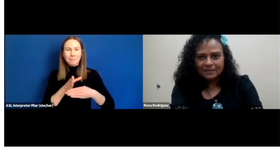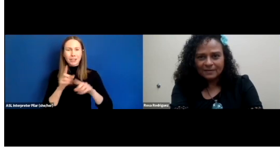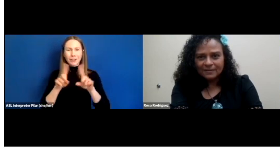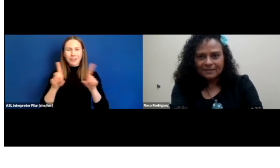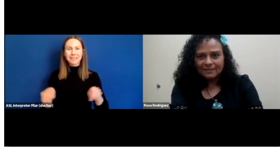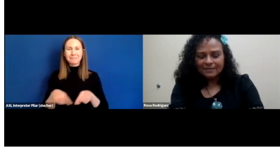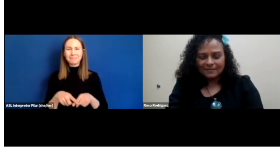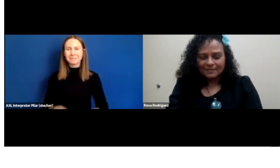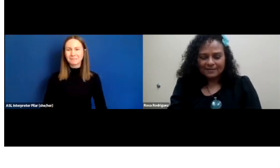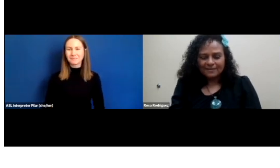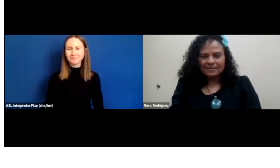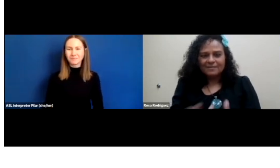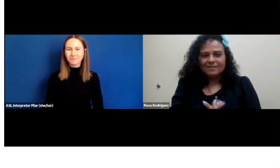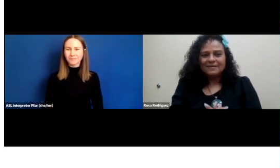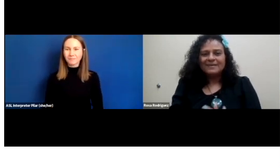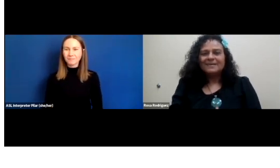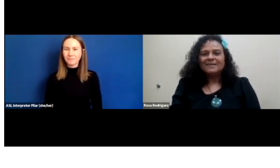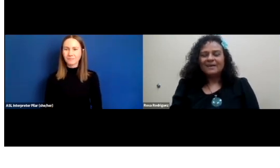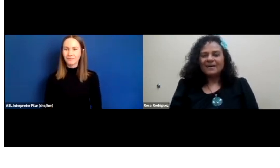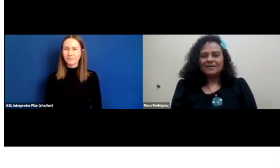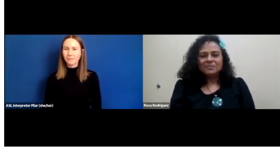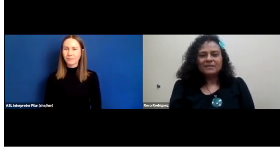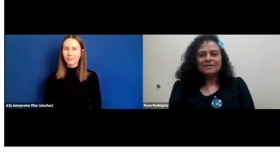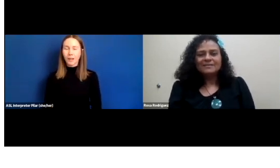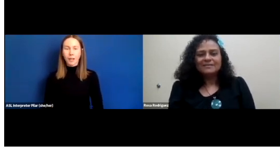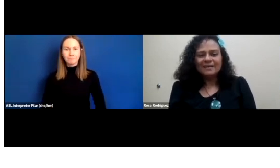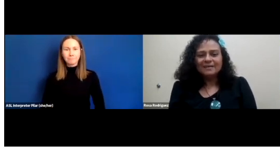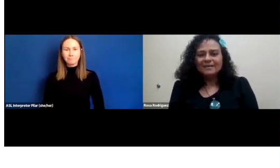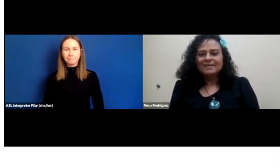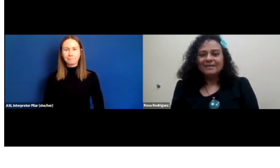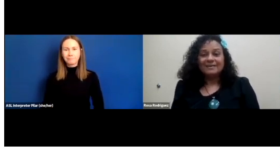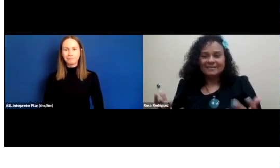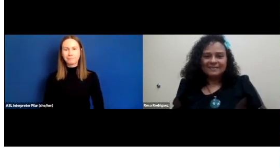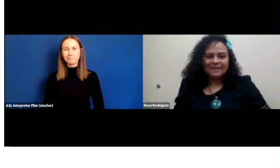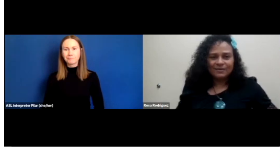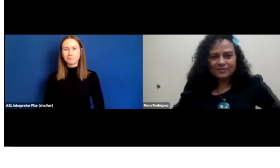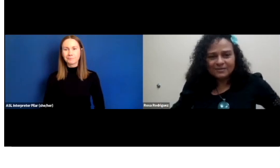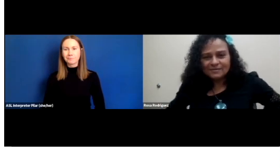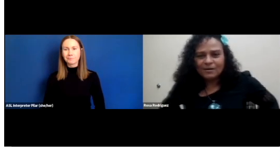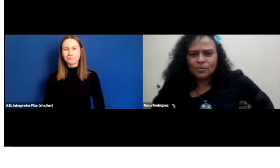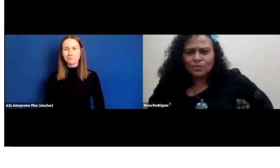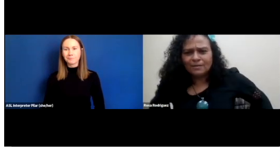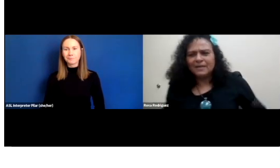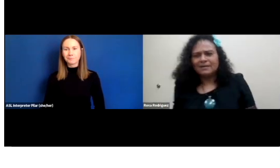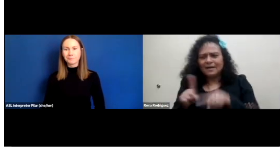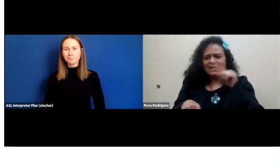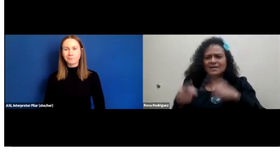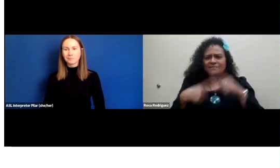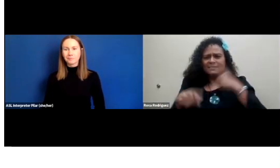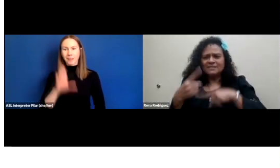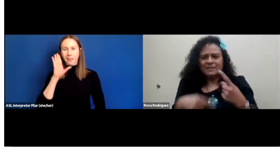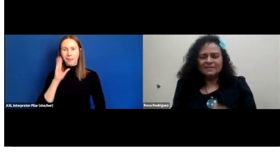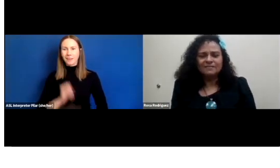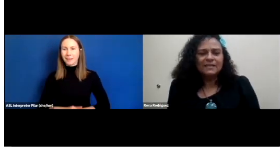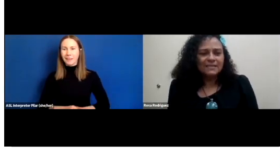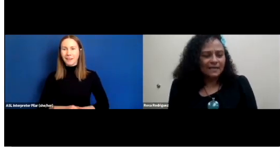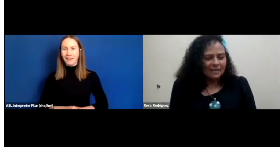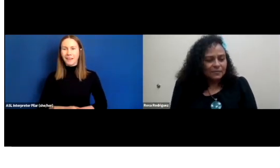Because I know this is awkward, I'm like, I can never see myself not signing